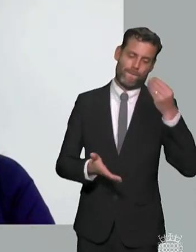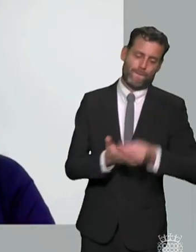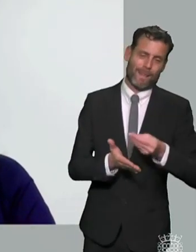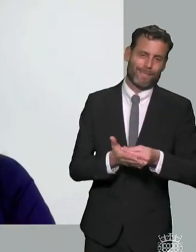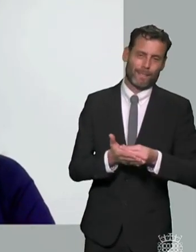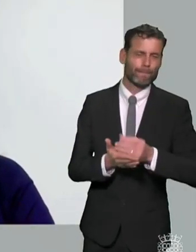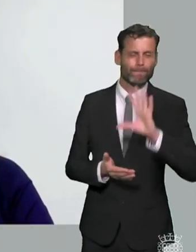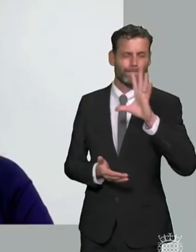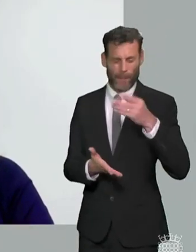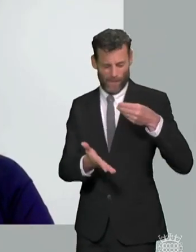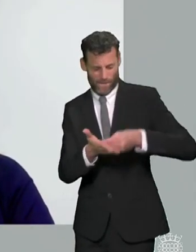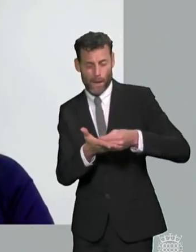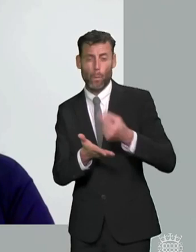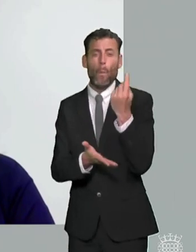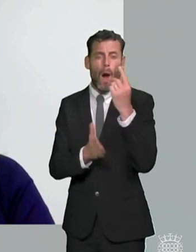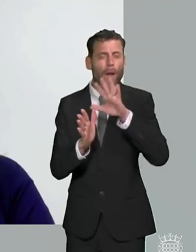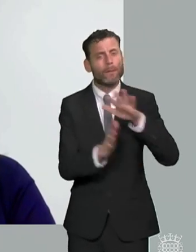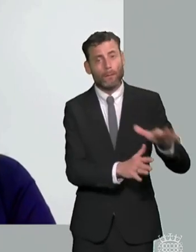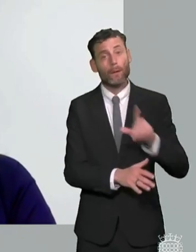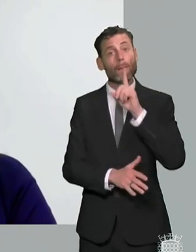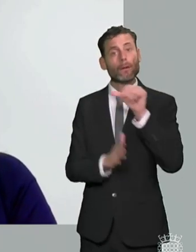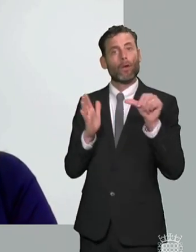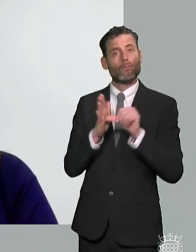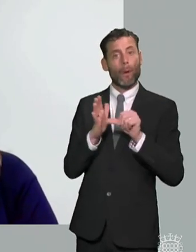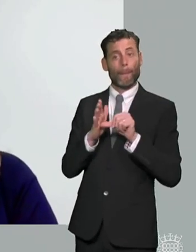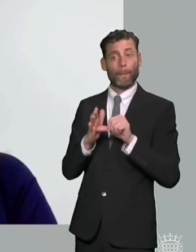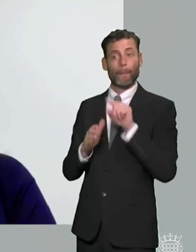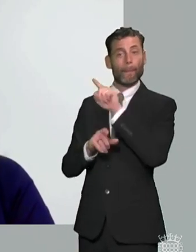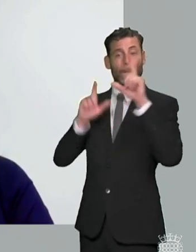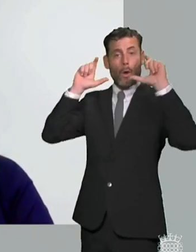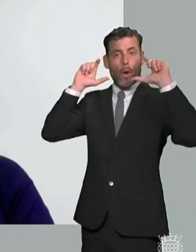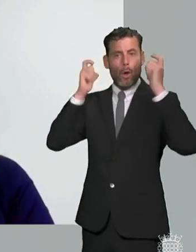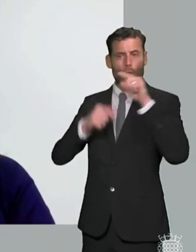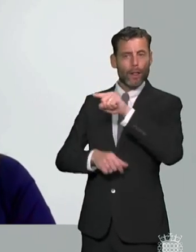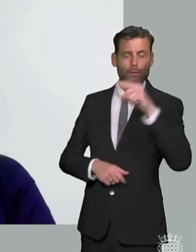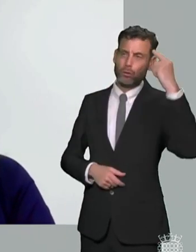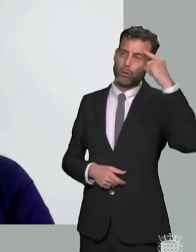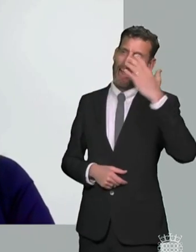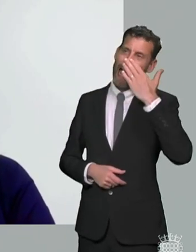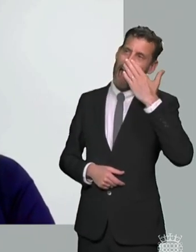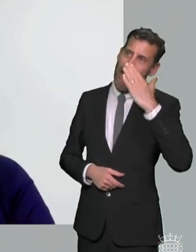understanding legal obligations and having having the motivation to to change and to be inclusive